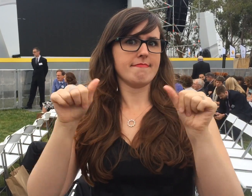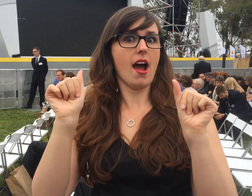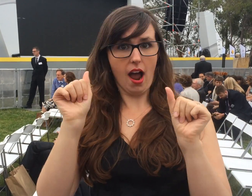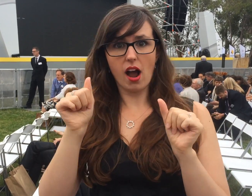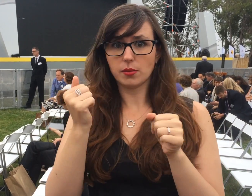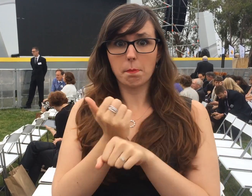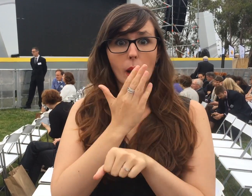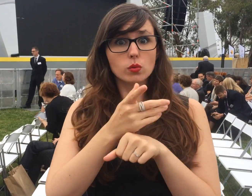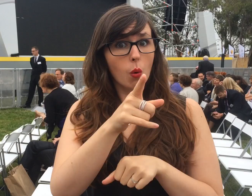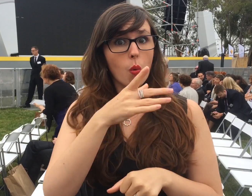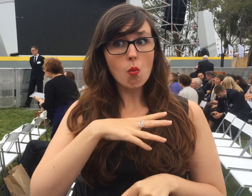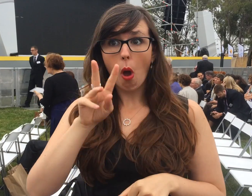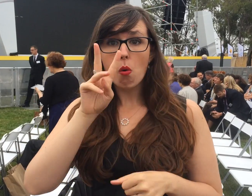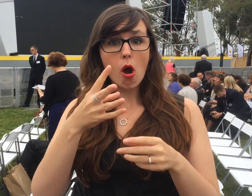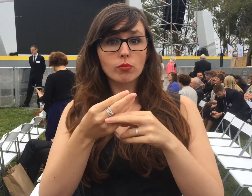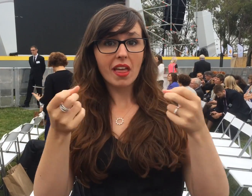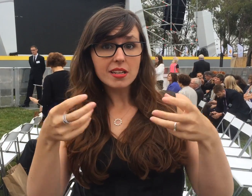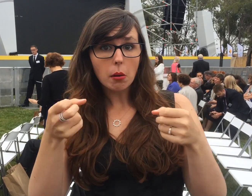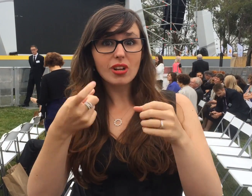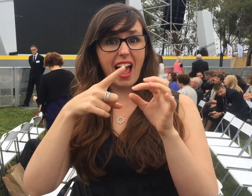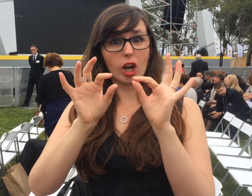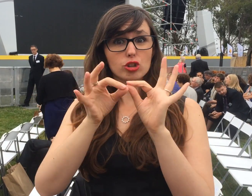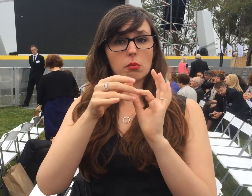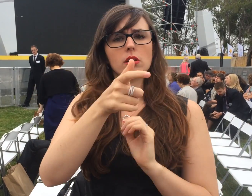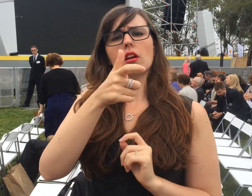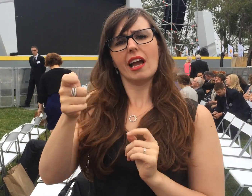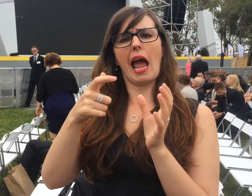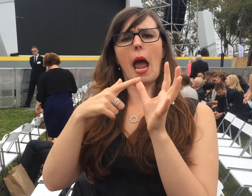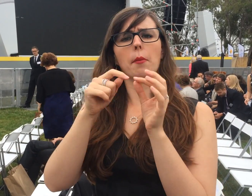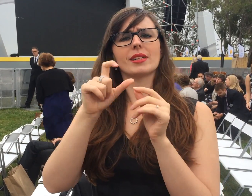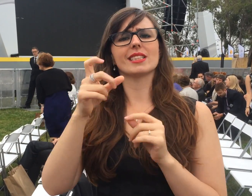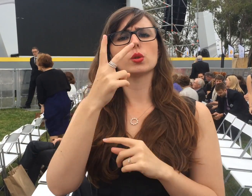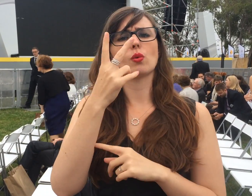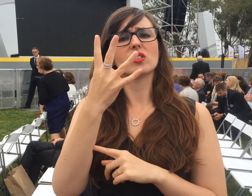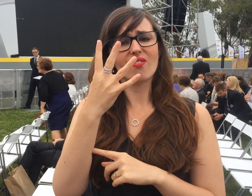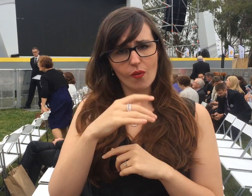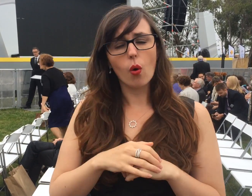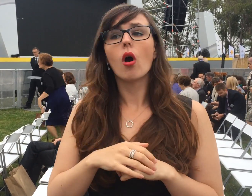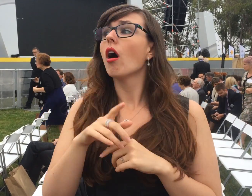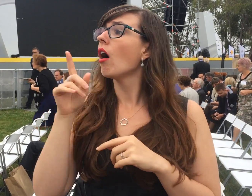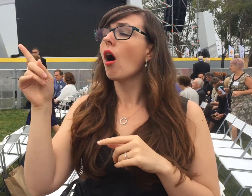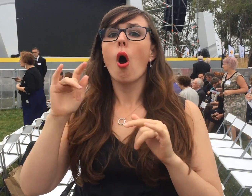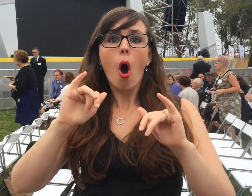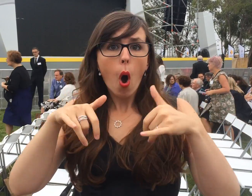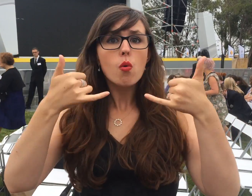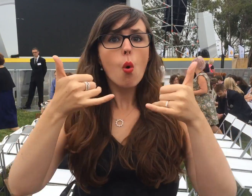If you wish to watch the awards with both captions and Auslan interpreters, turn on News24.